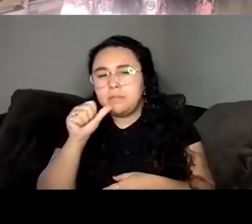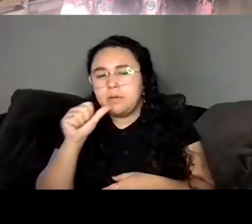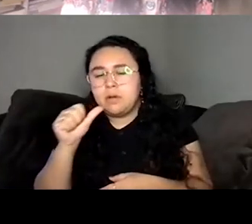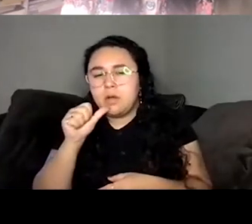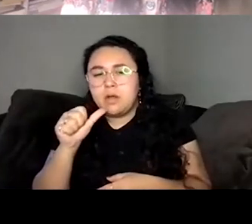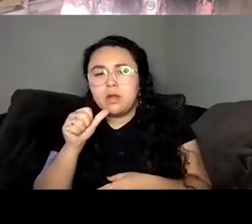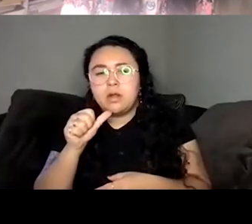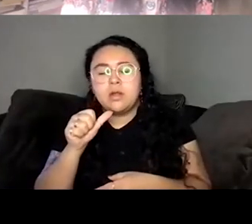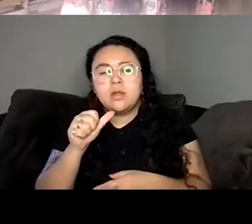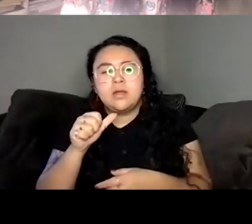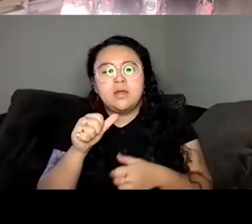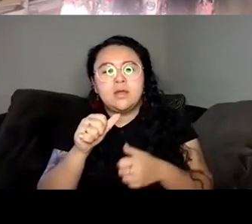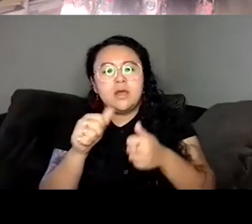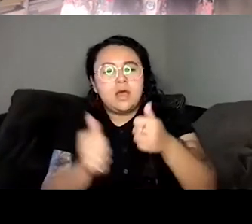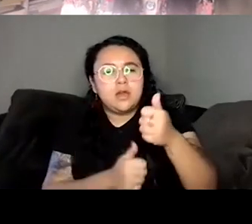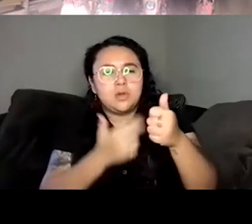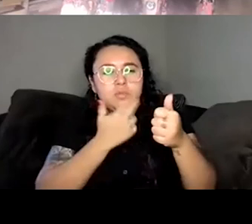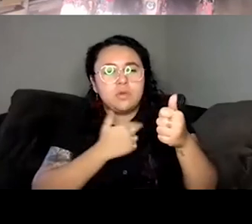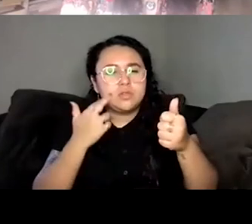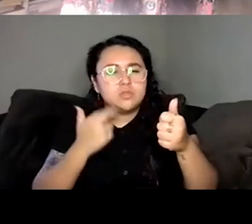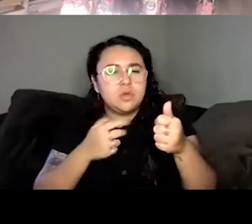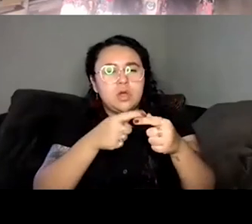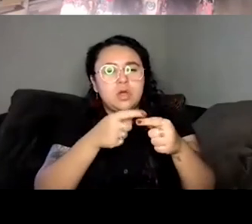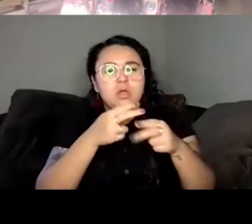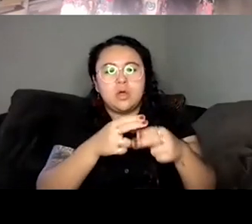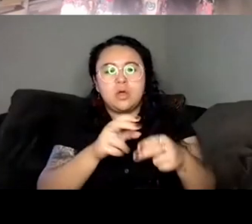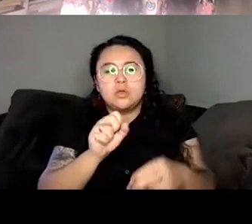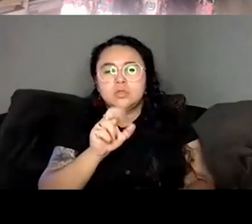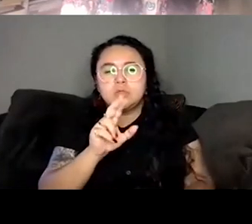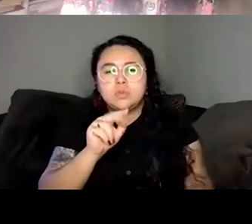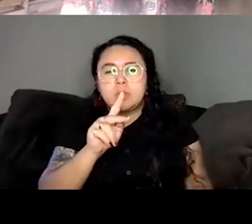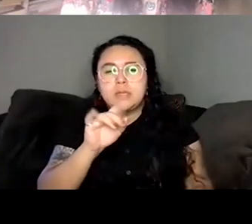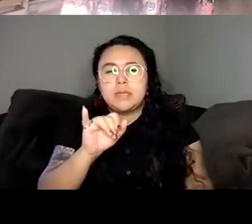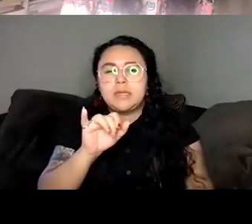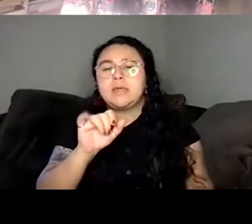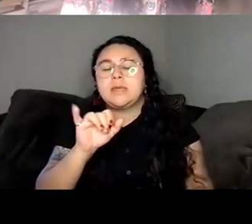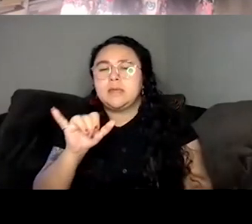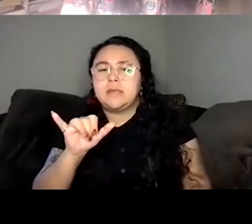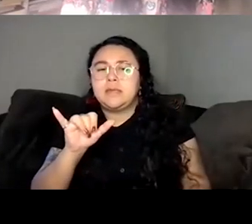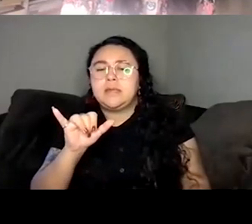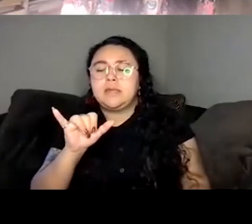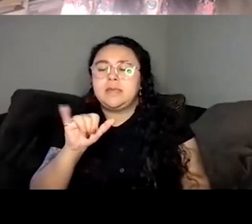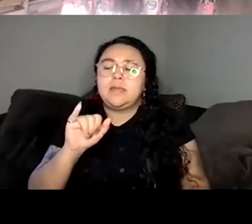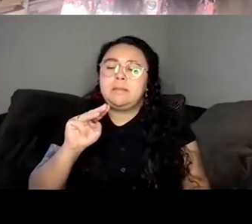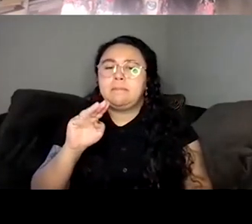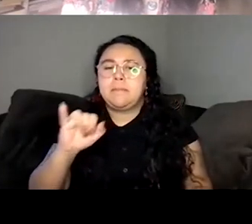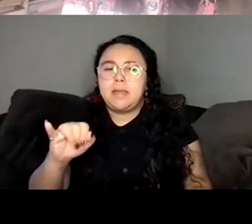it was a very simple Martini but it was very Unknown Speaker delicious. That sounds amazing.